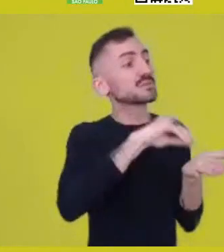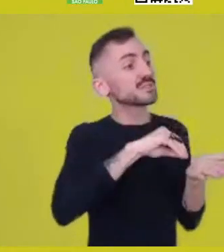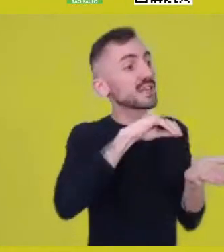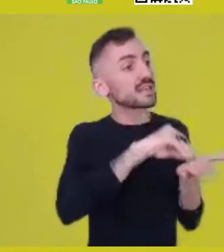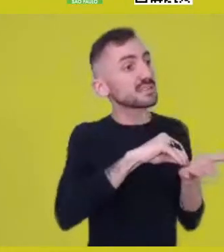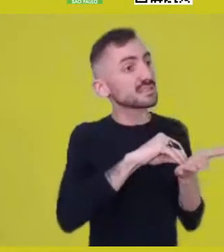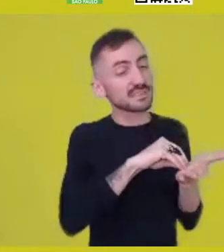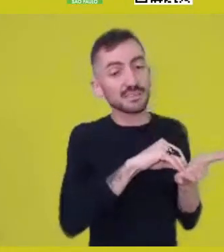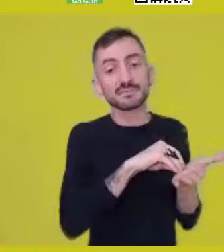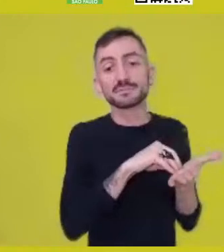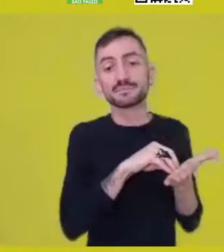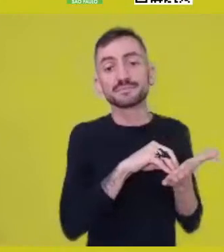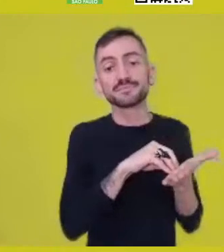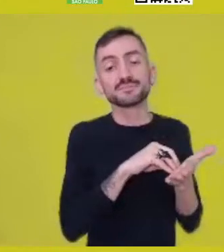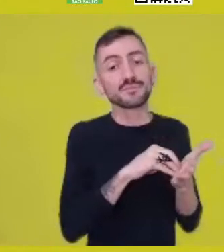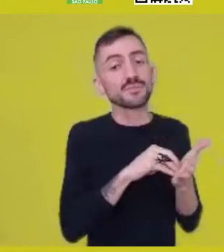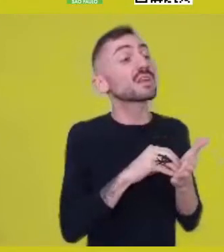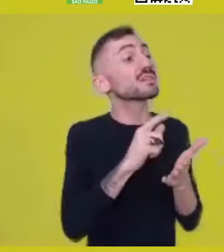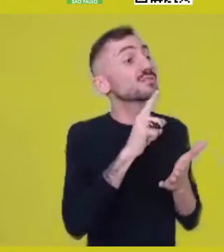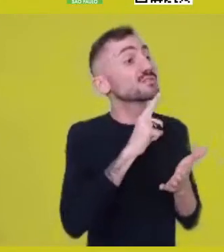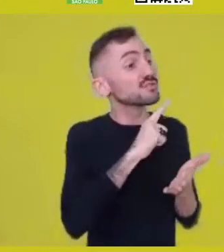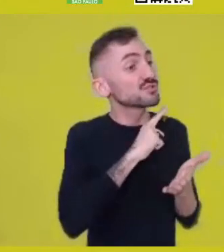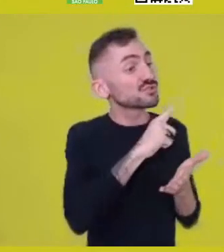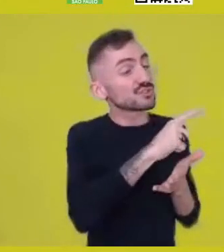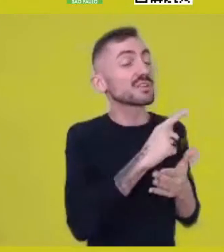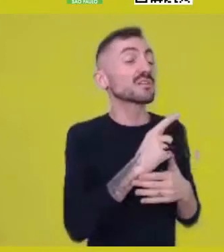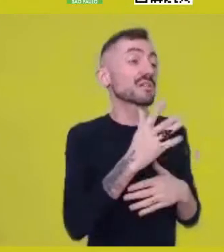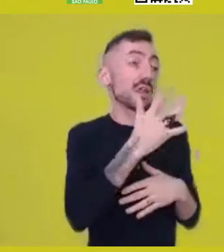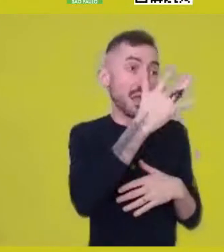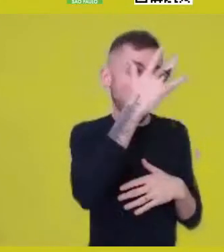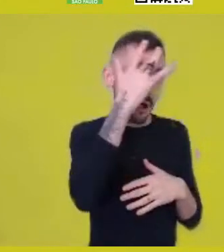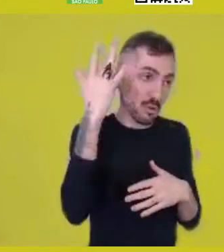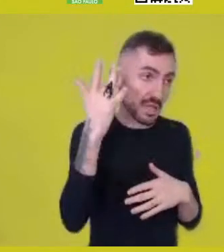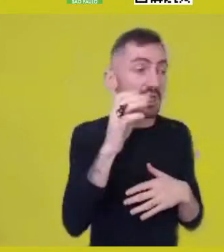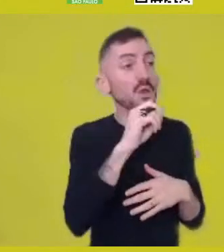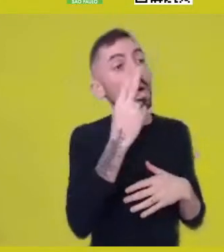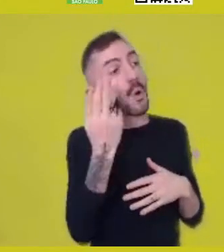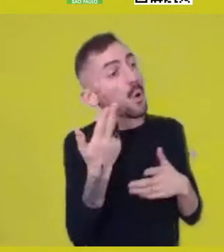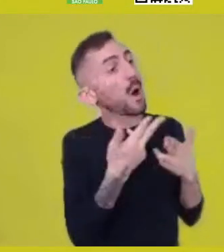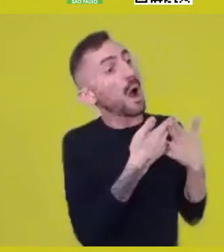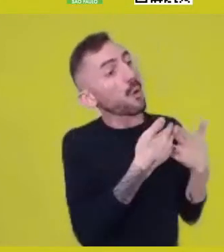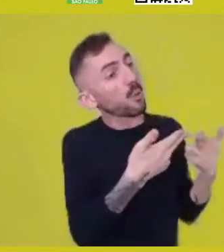before something, or someone, or a set of situations